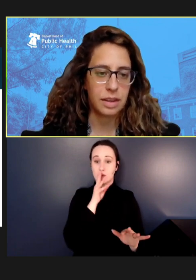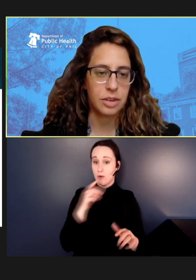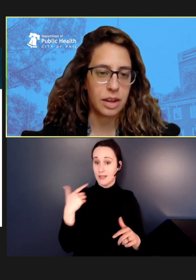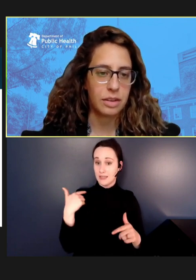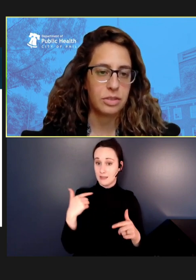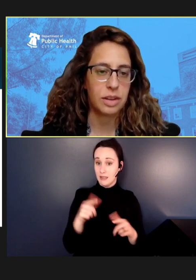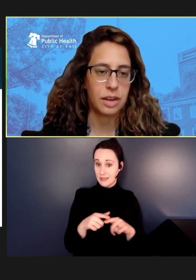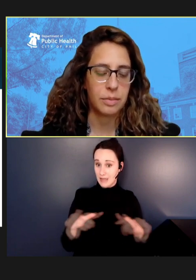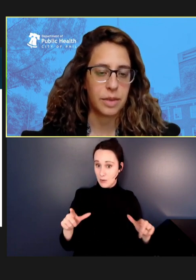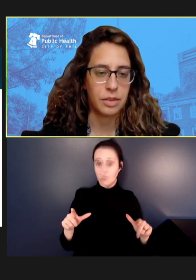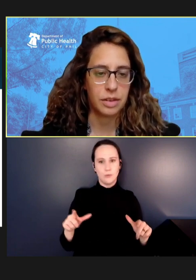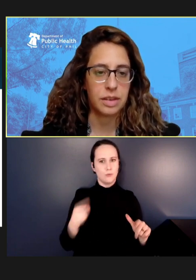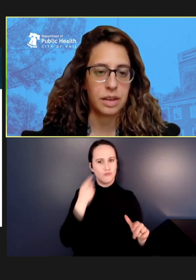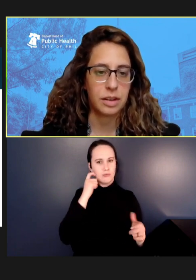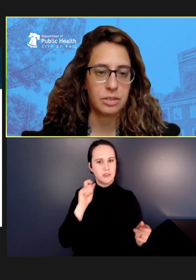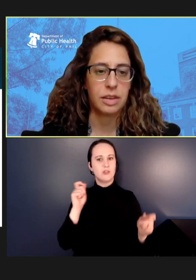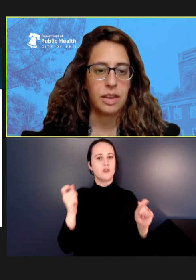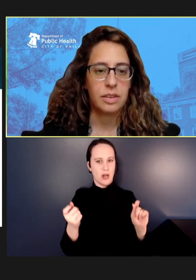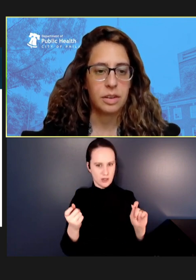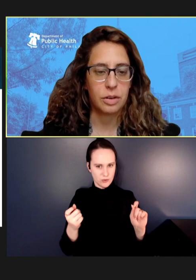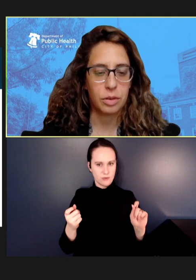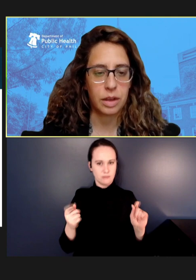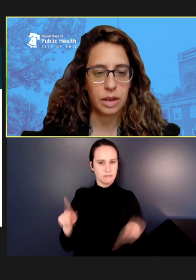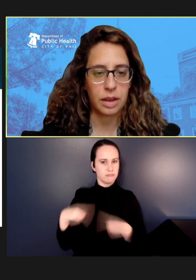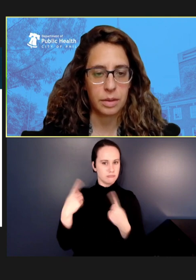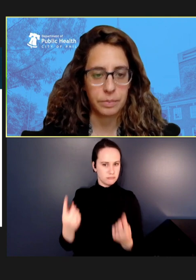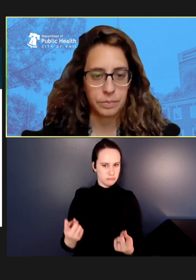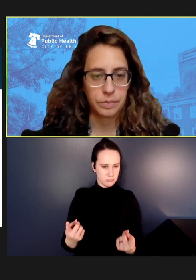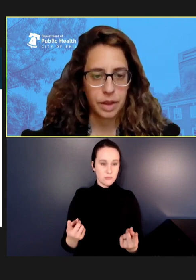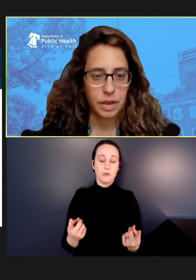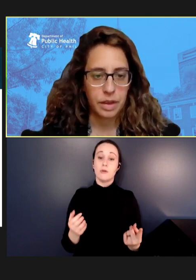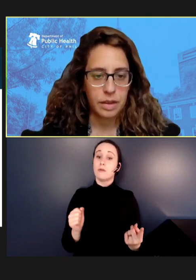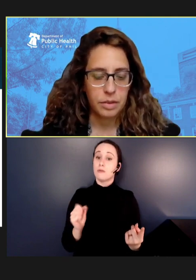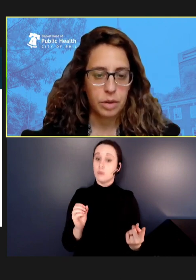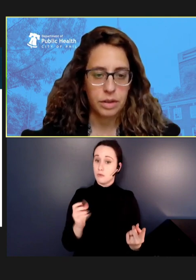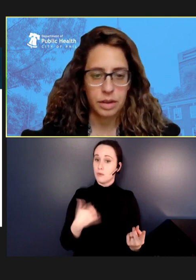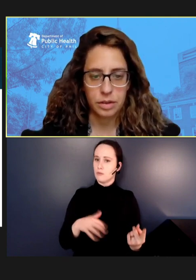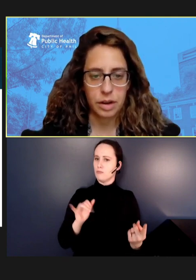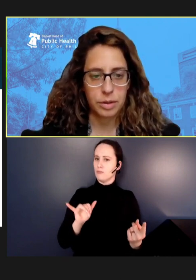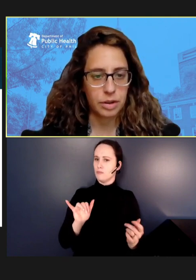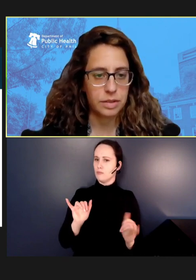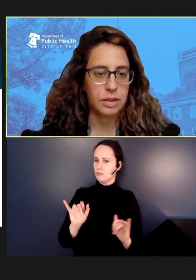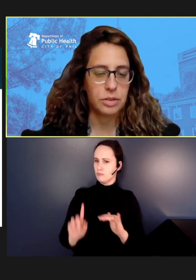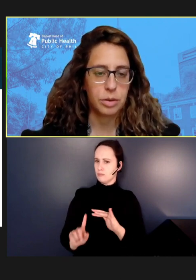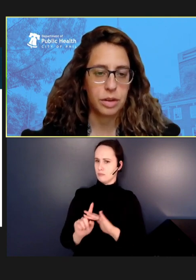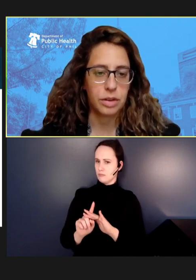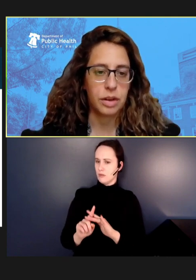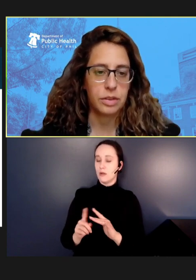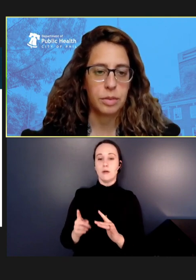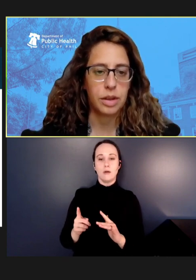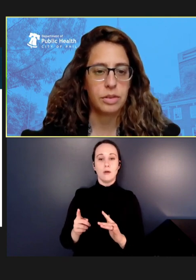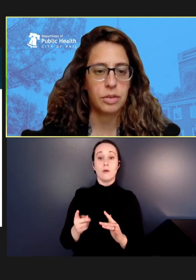have changed in recent years. So, we worked on a rapid translation protocol to make sure